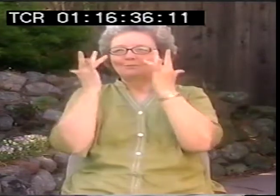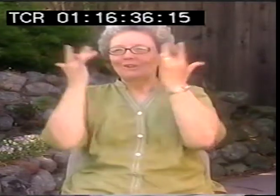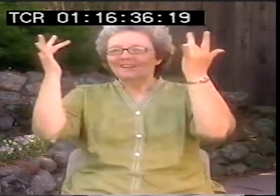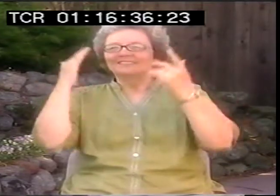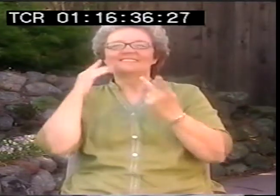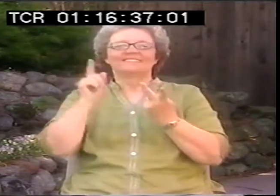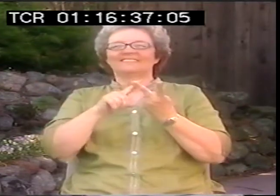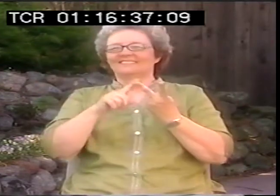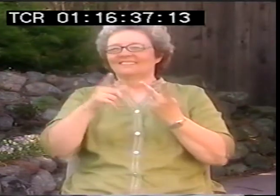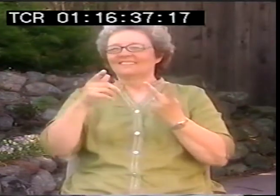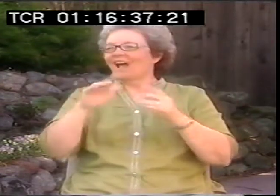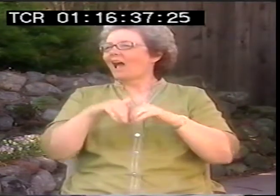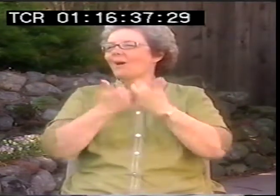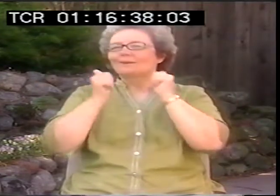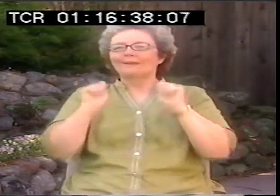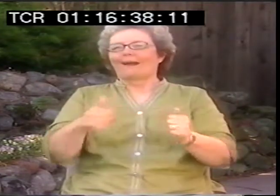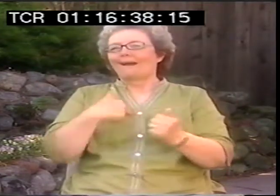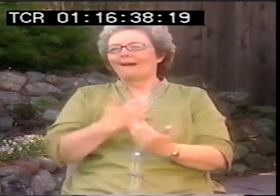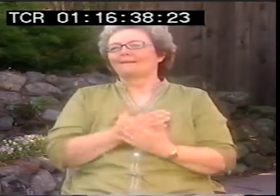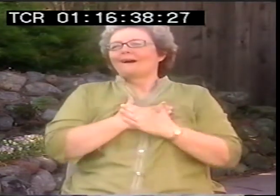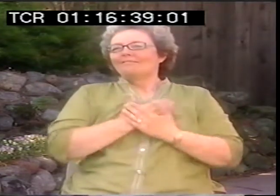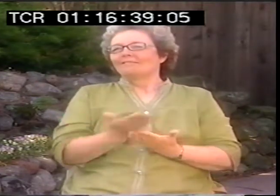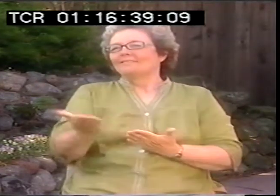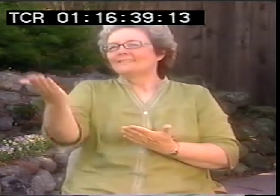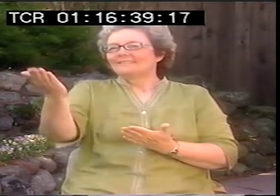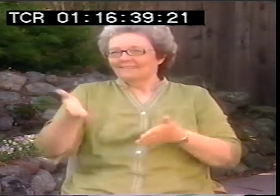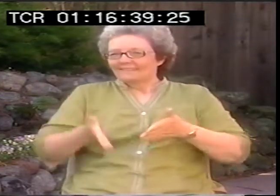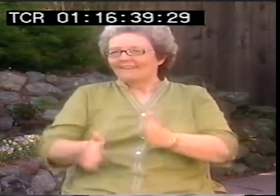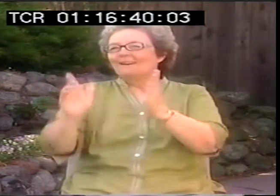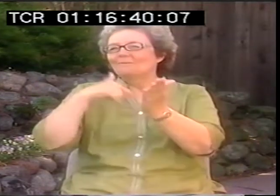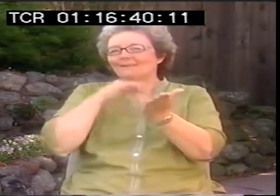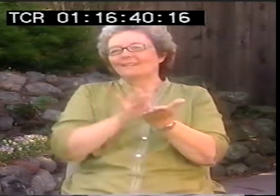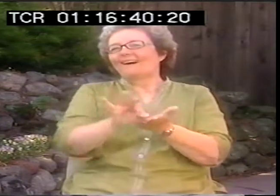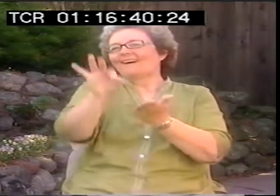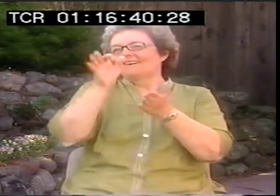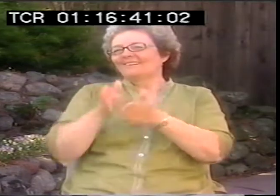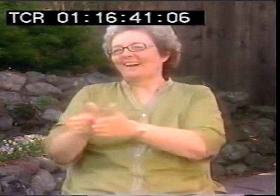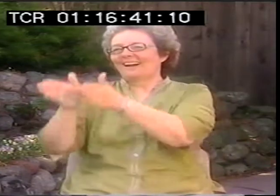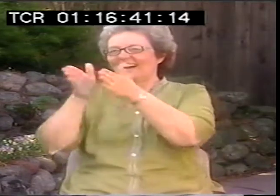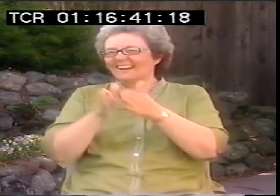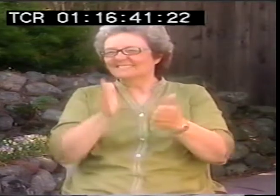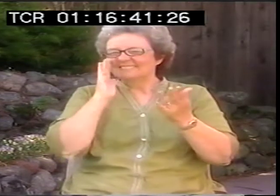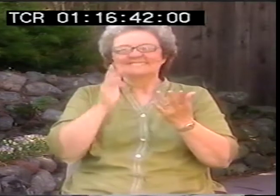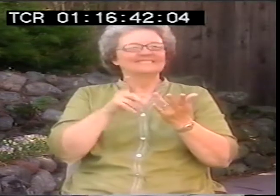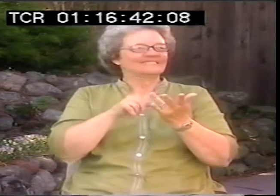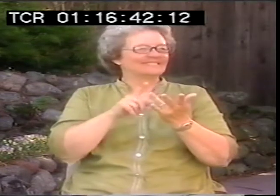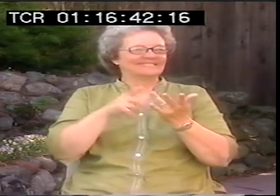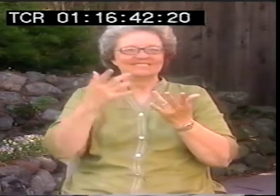and sign, something like that tiger, tiger, burning bright. You know, how do I love thee?